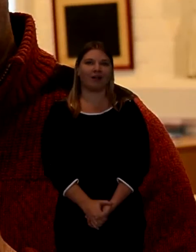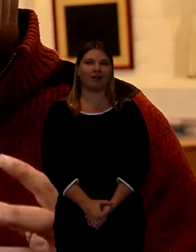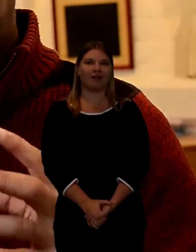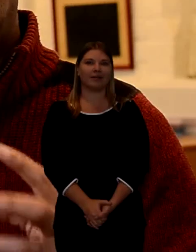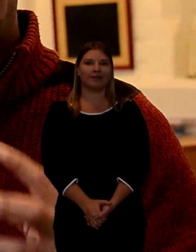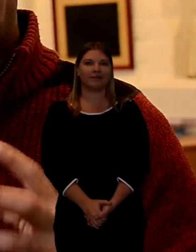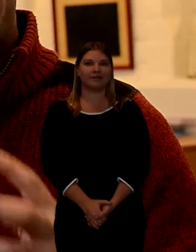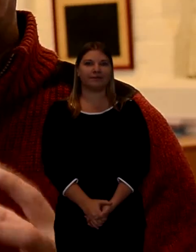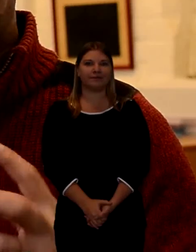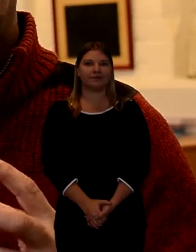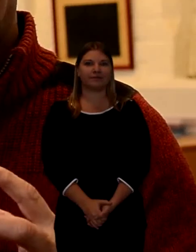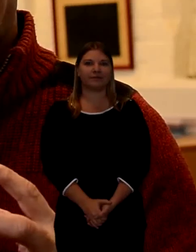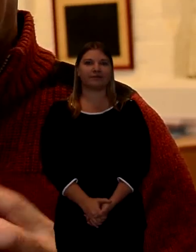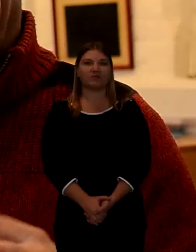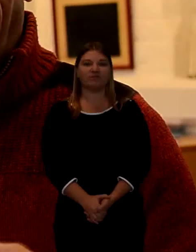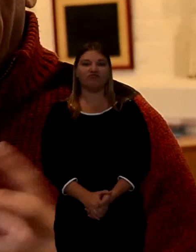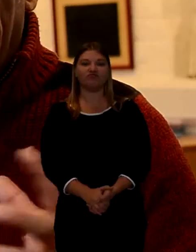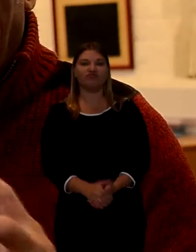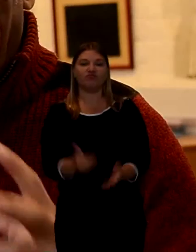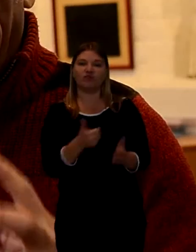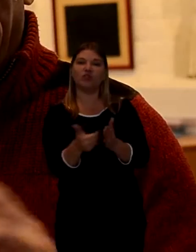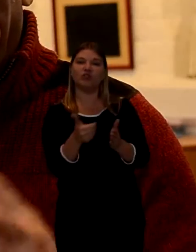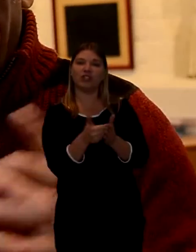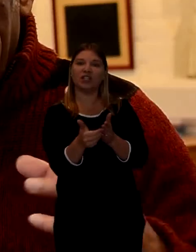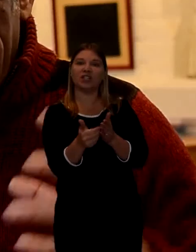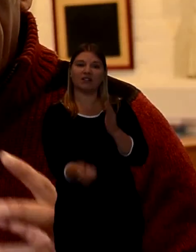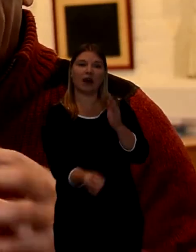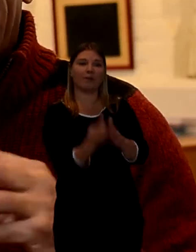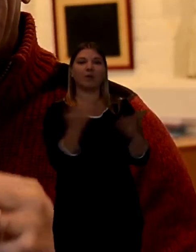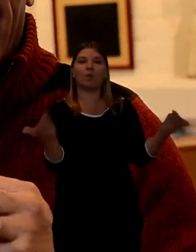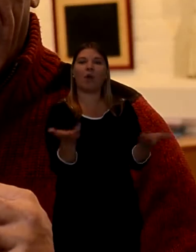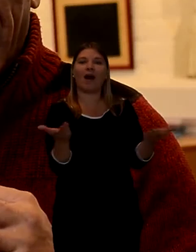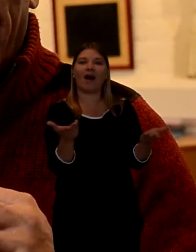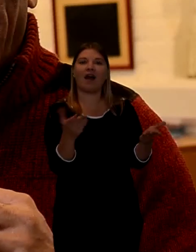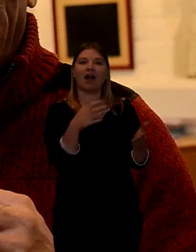What normally happens is at the crematorium. Most of the services that take place